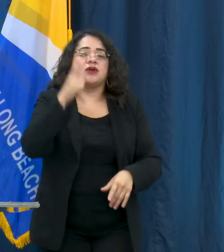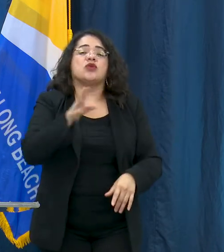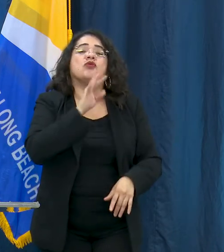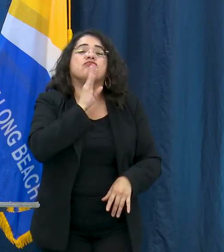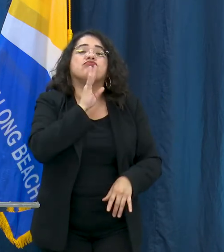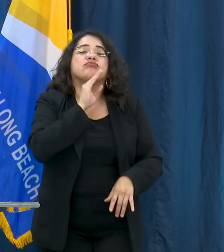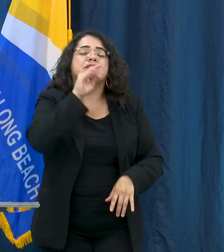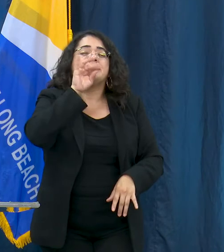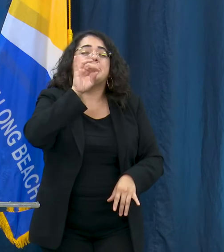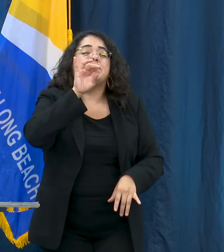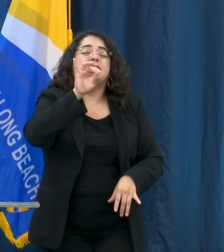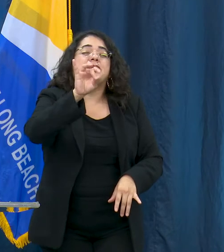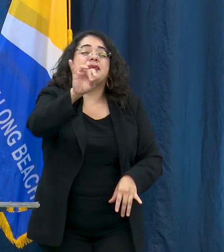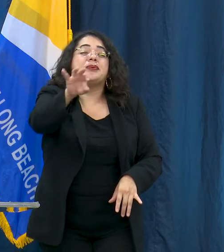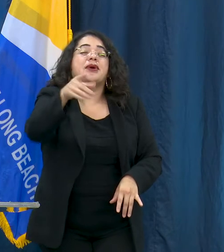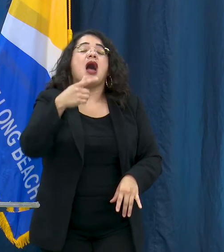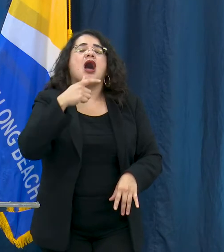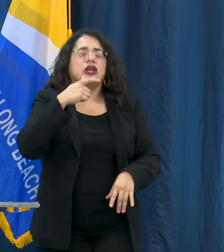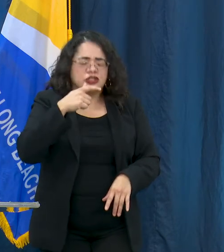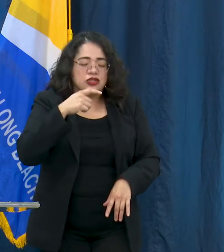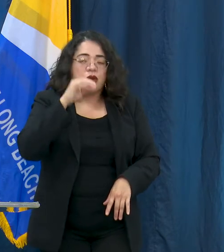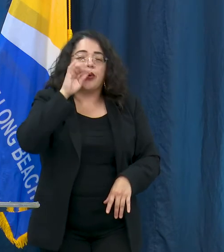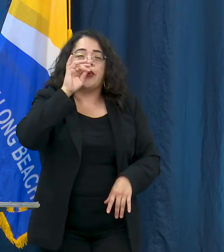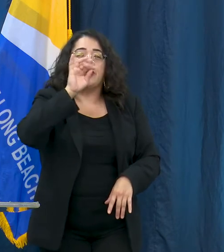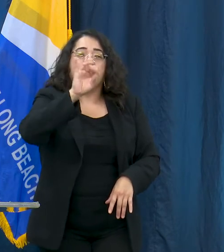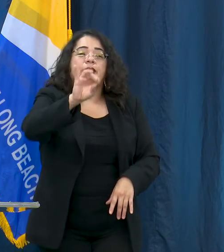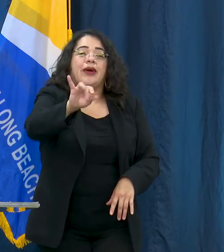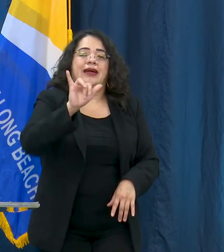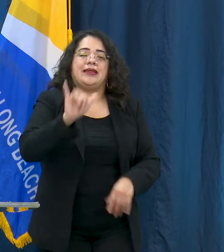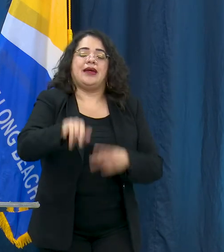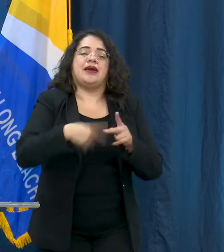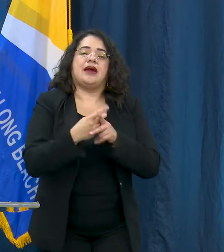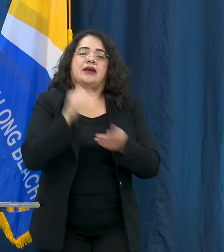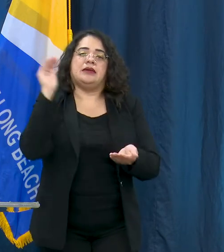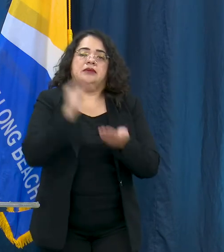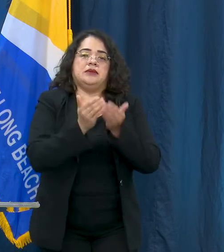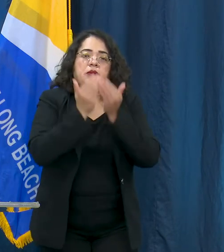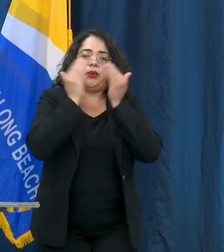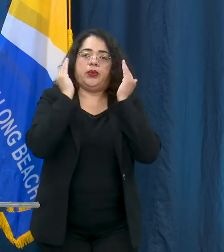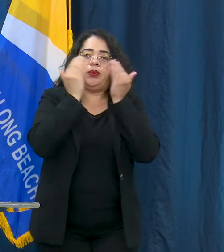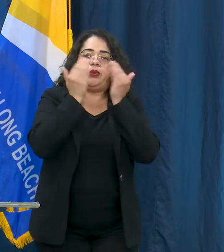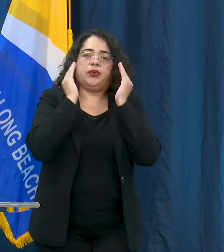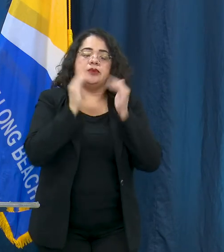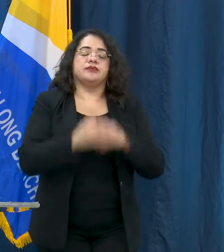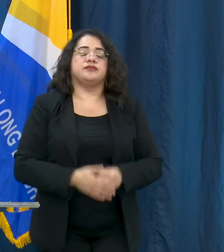cough, or sneeze, and remember that you wearing a face mask is